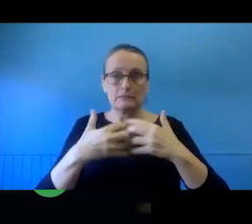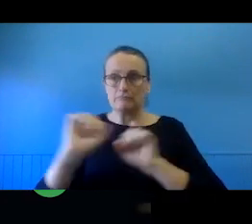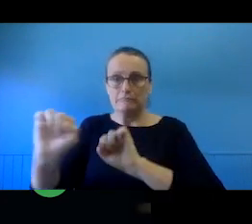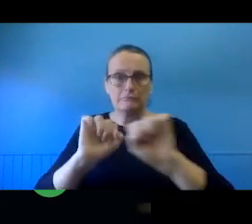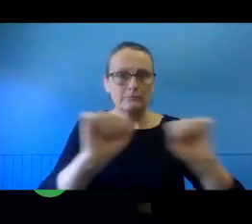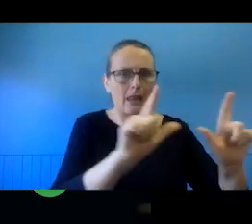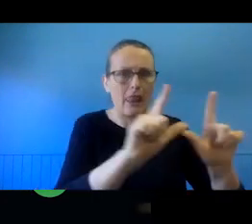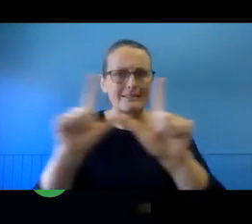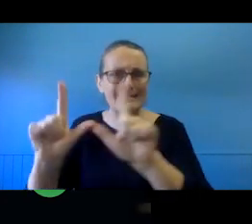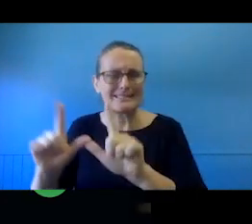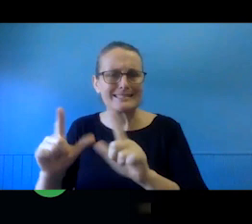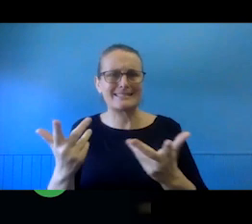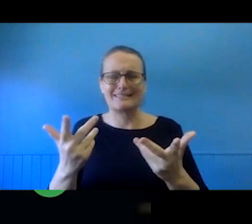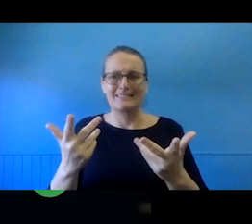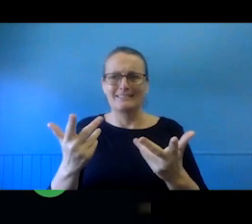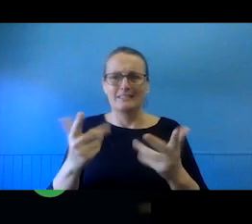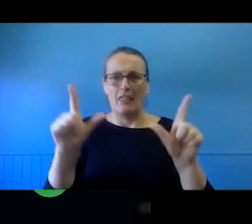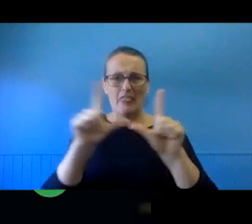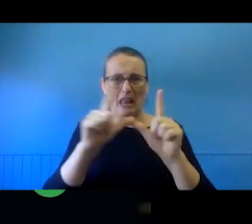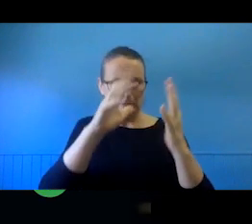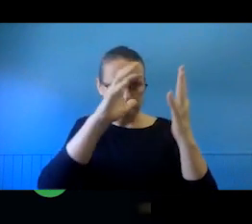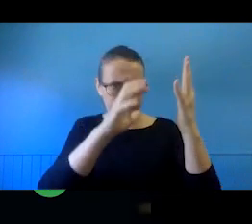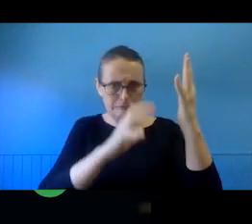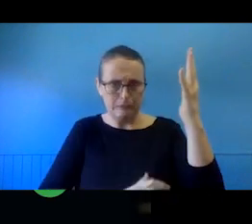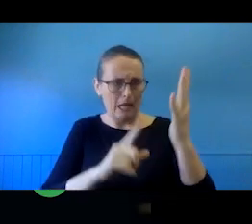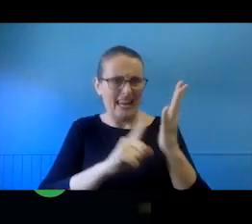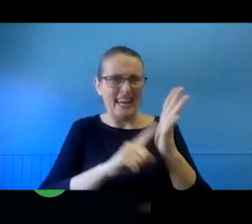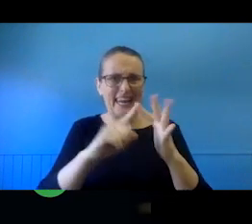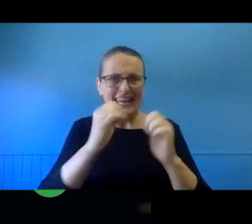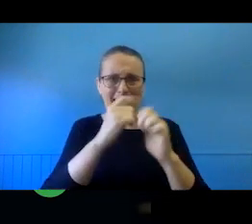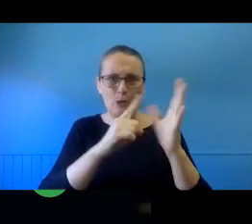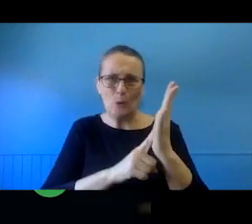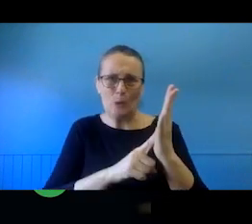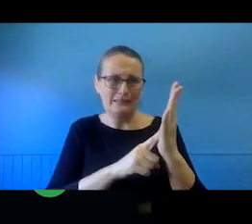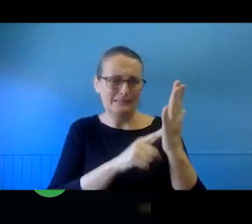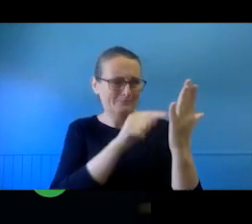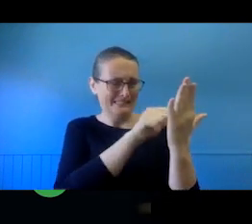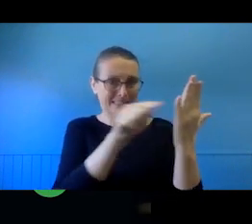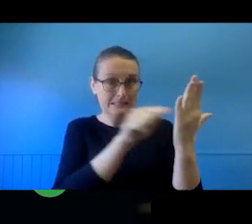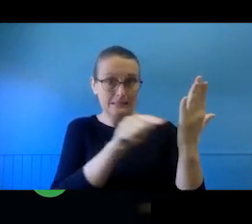are long, legalese documents with lots of conditional clauses, you